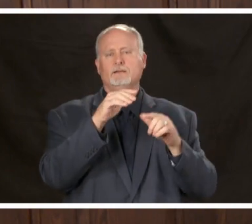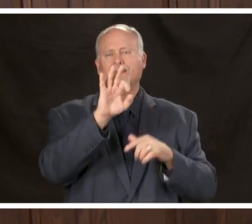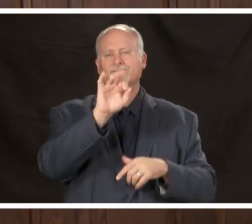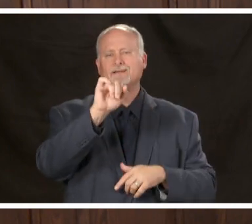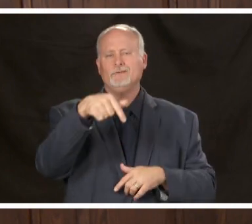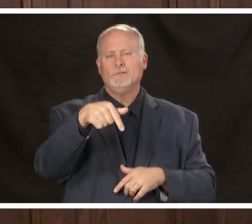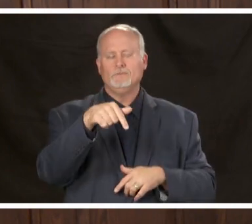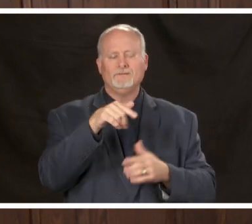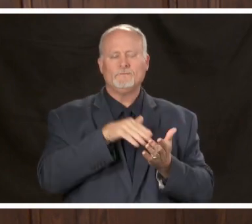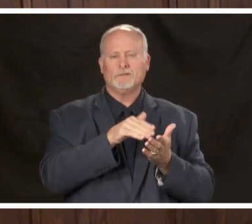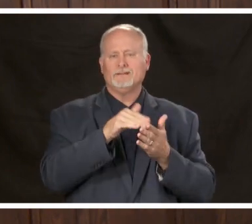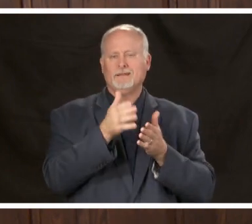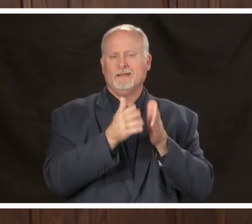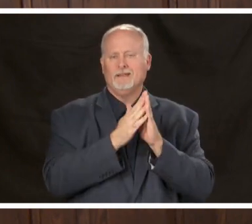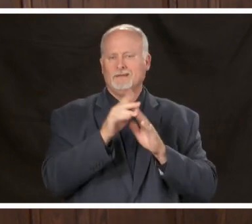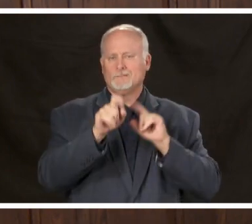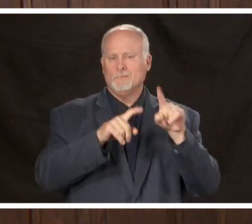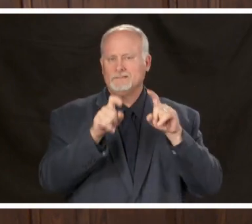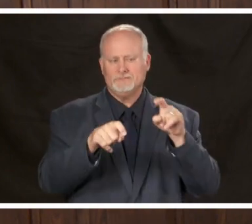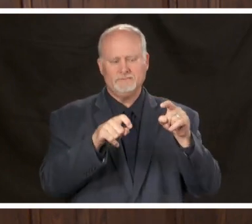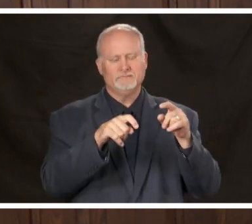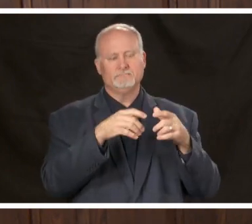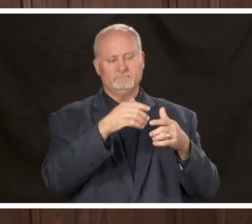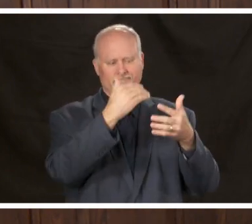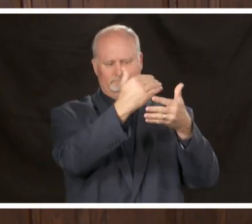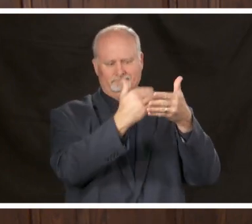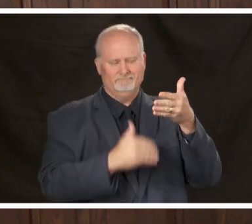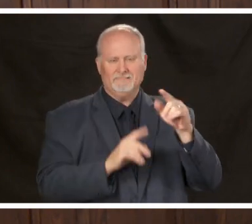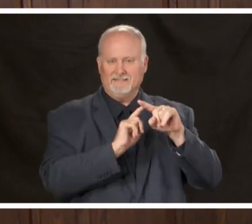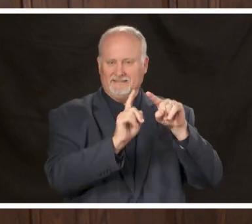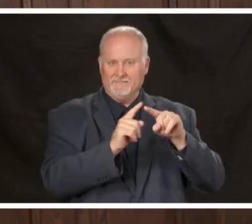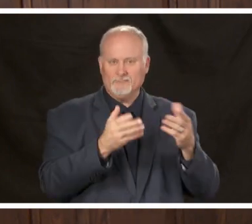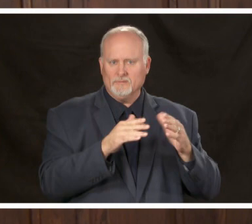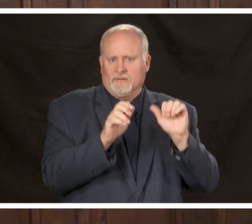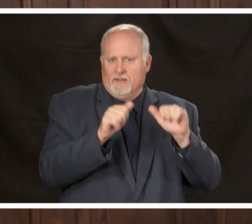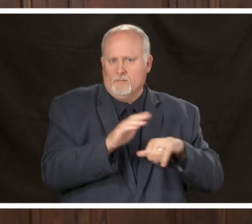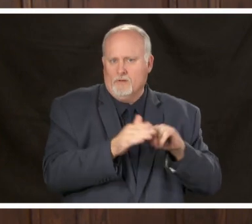and in that you will see all the services that you can do online or by